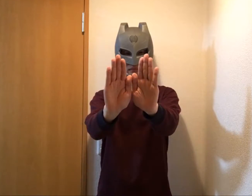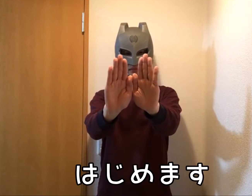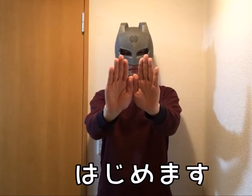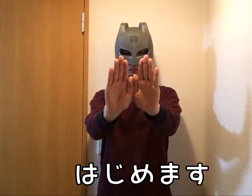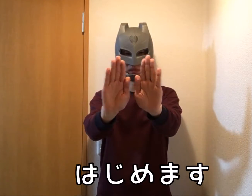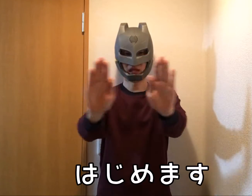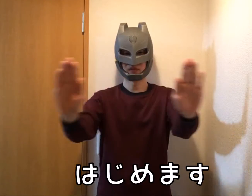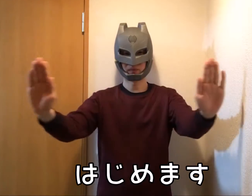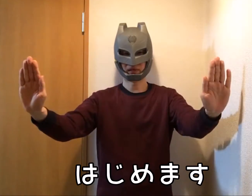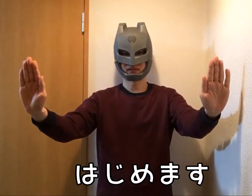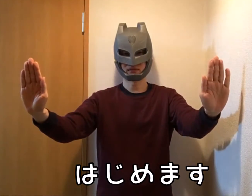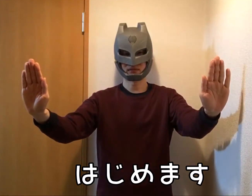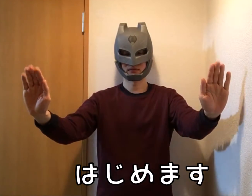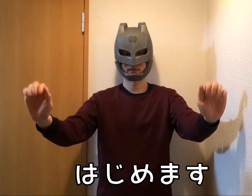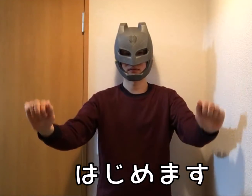Let's start